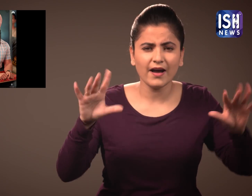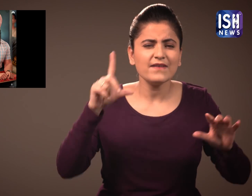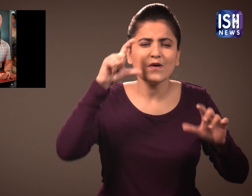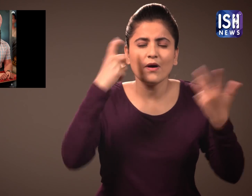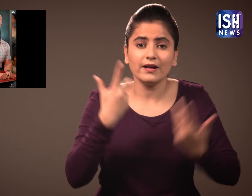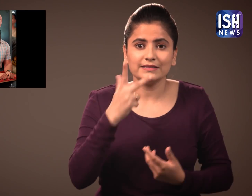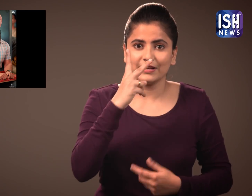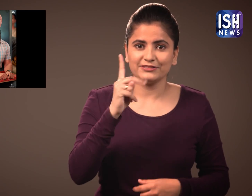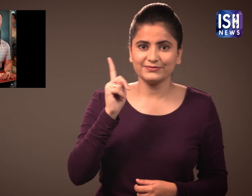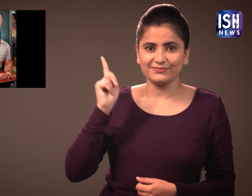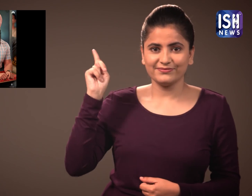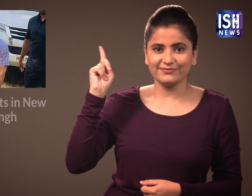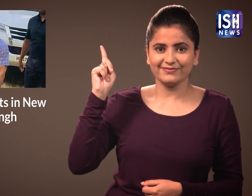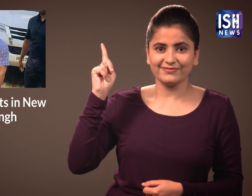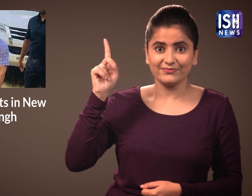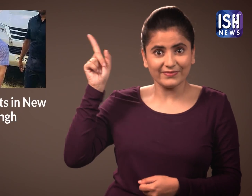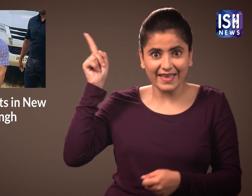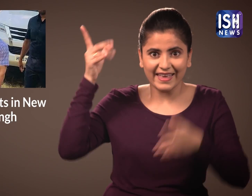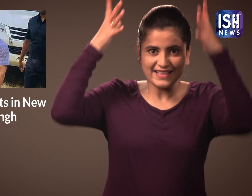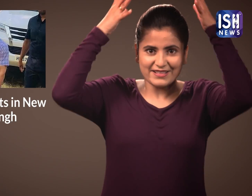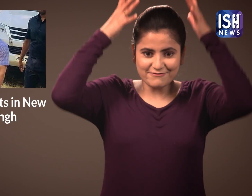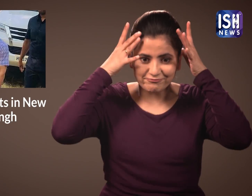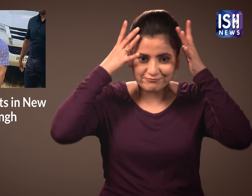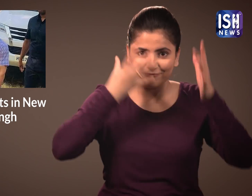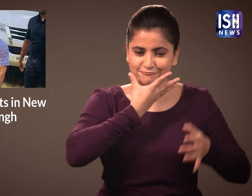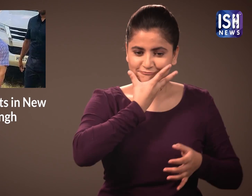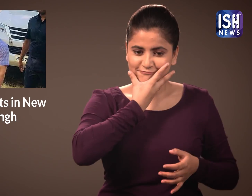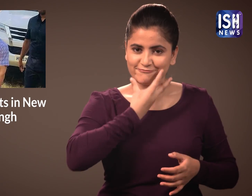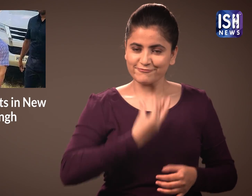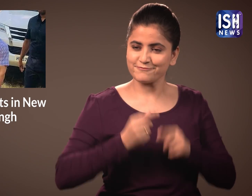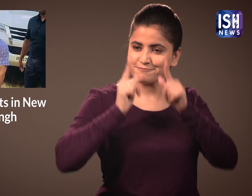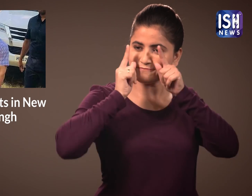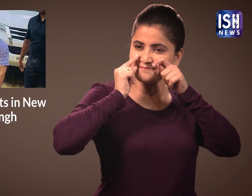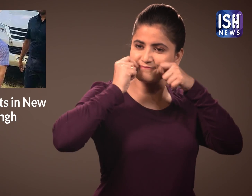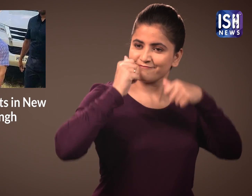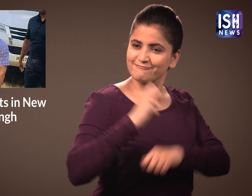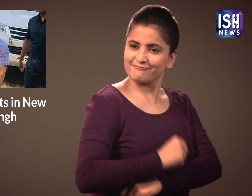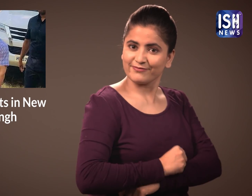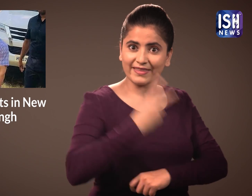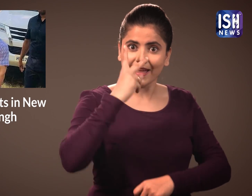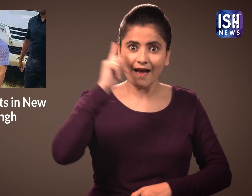See this image? Here he has a turban and a big beard with a smart moustache.